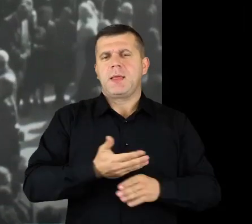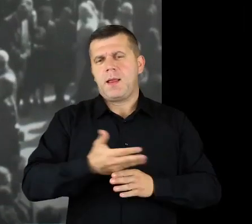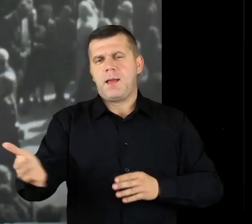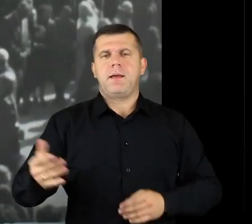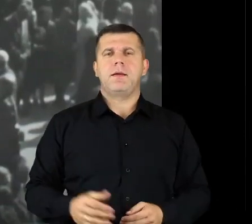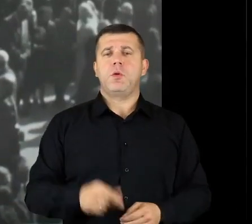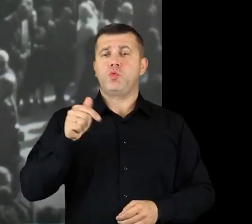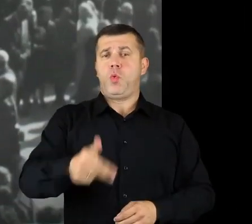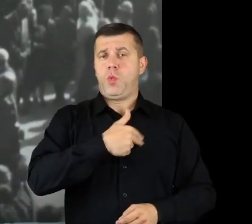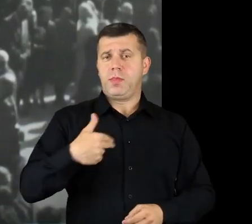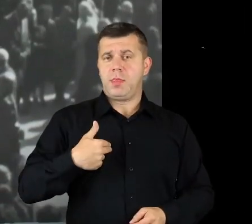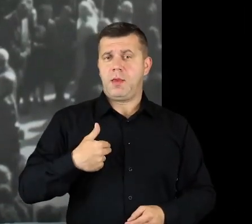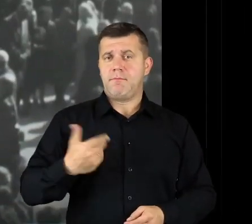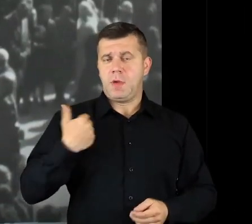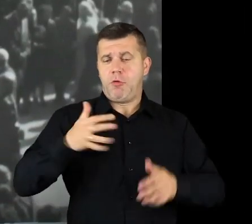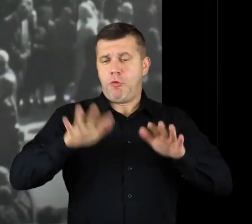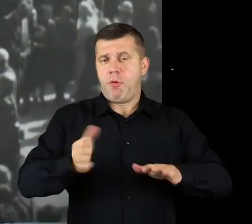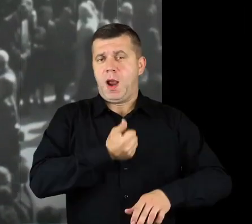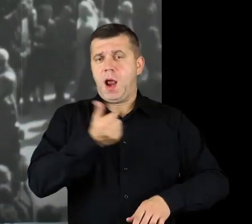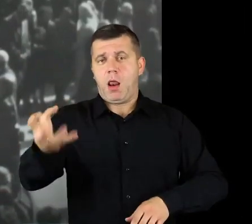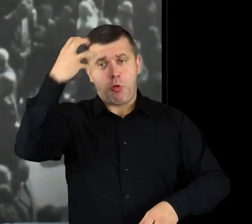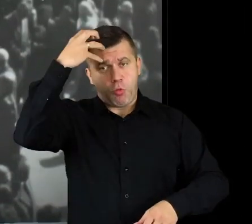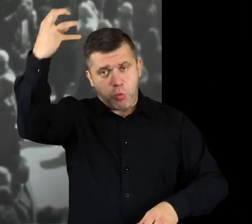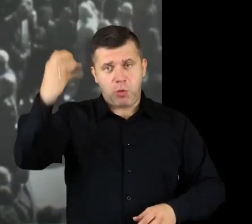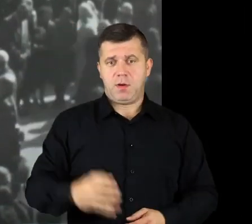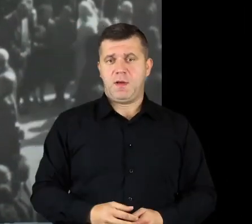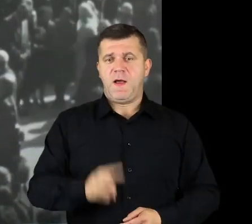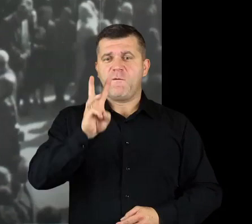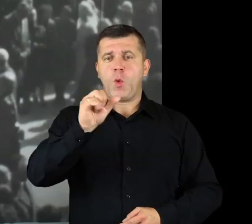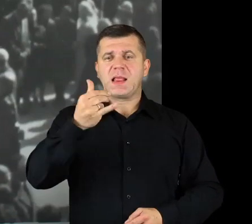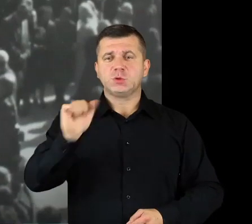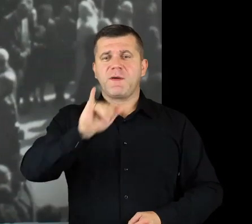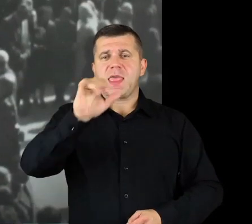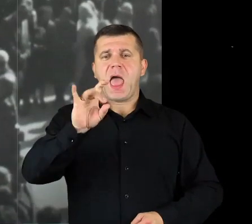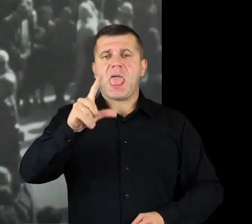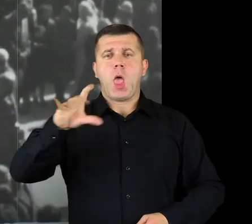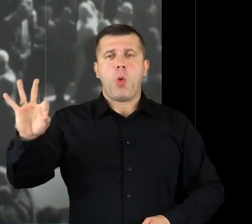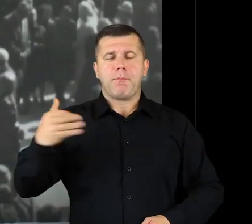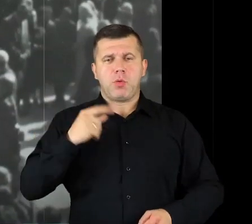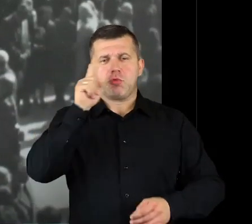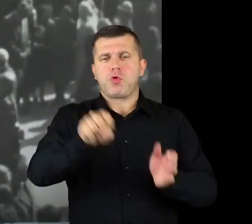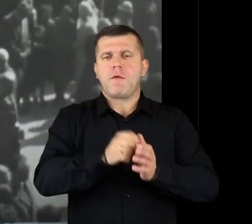We also hosted few kings here. King Władysław Jagiełło, on his way to Grunwald battle,